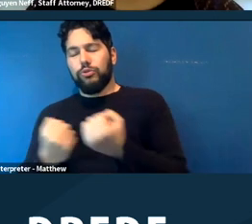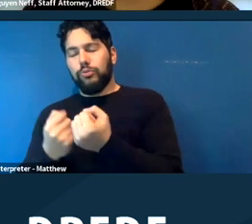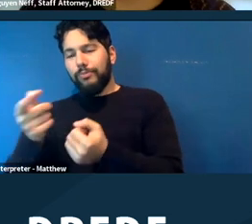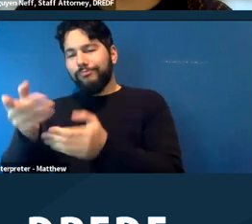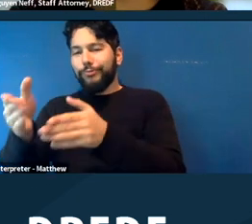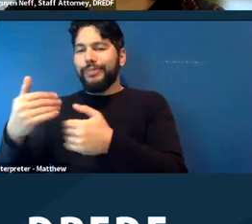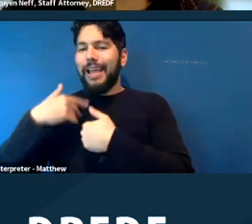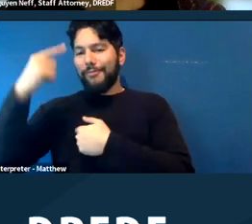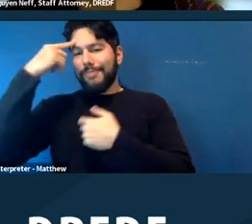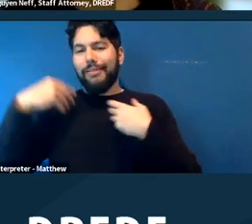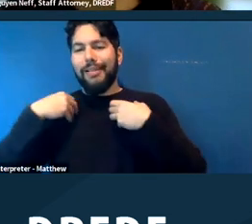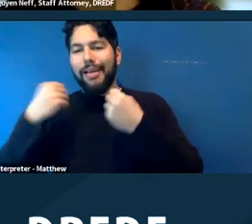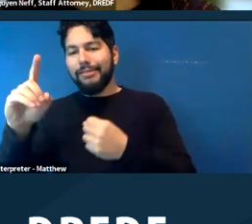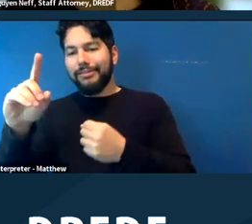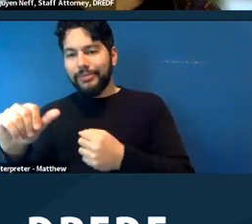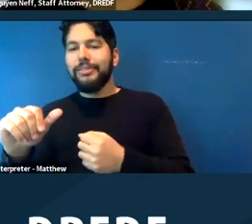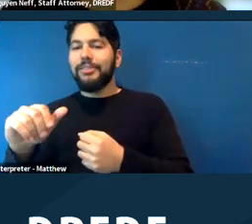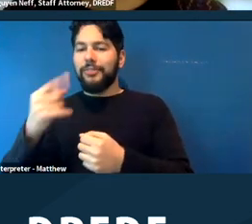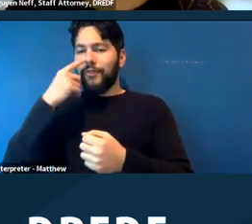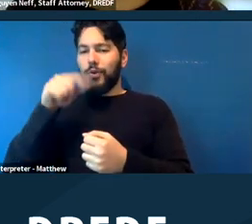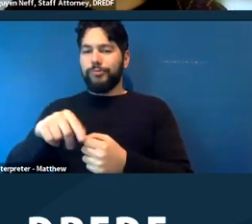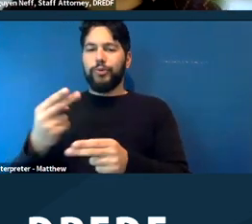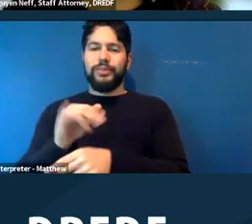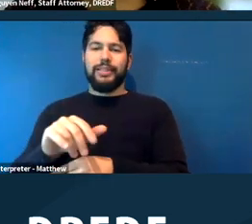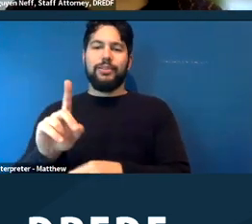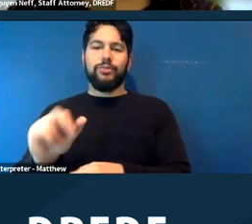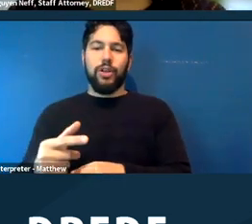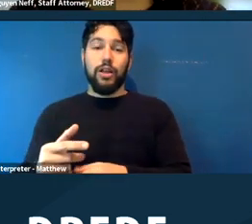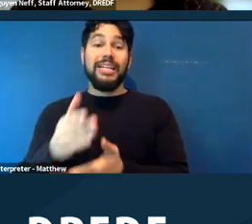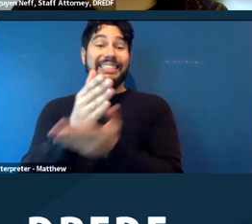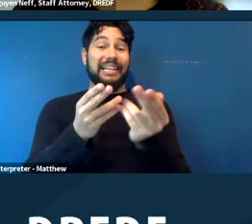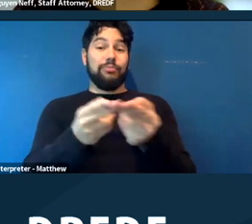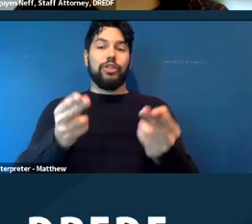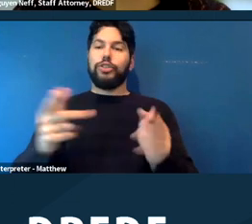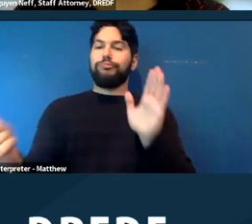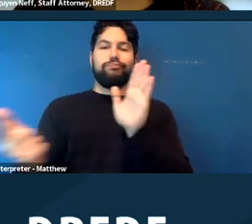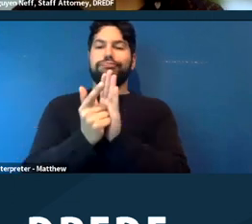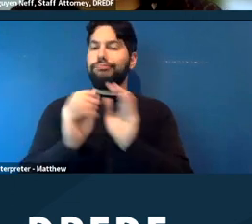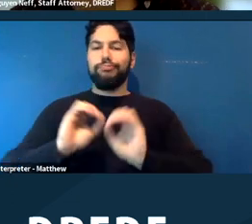disability. So a lot of shelters may have a no pet policy, but they should provide